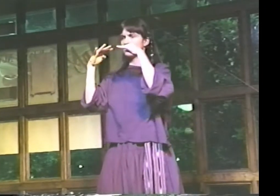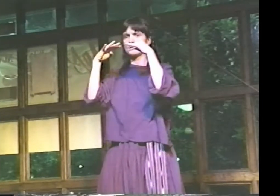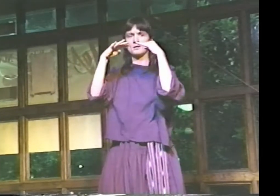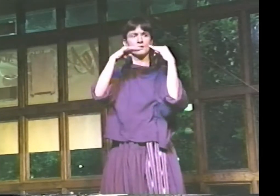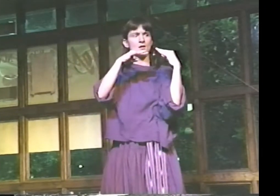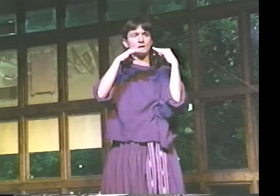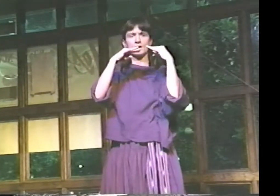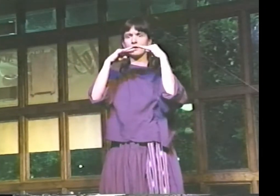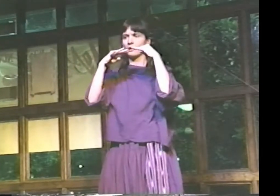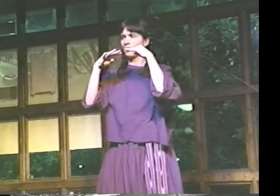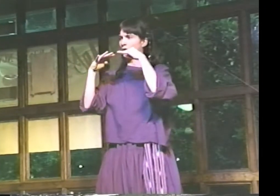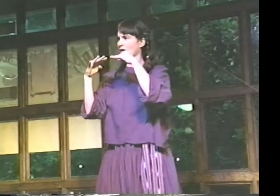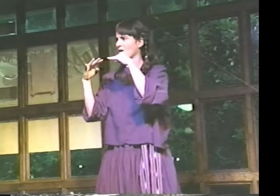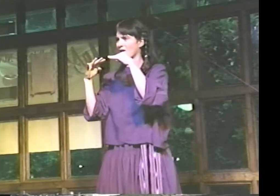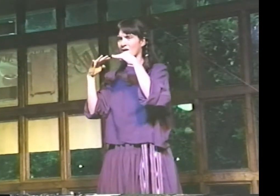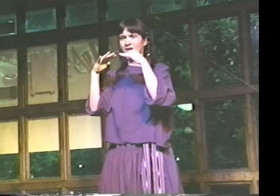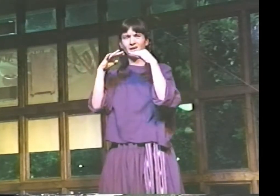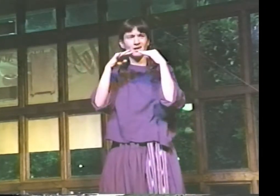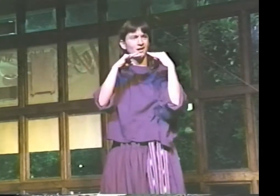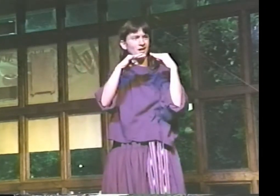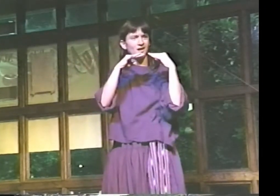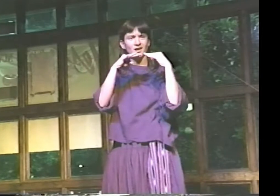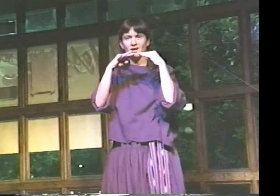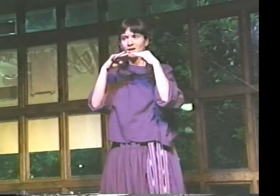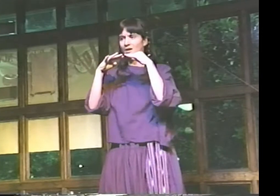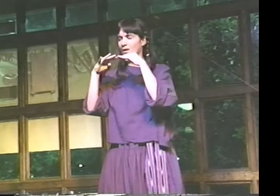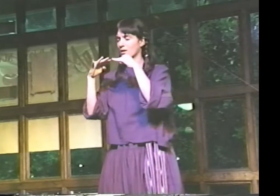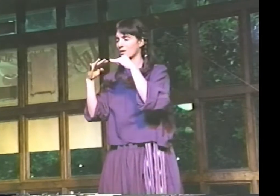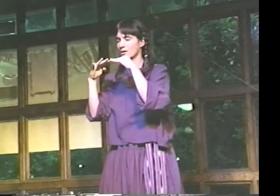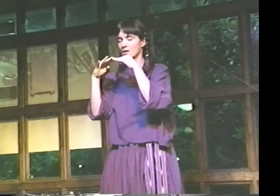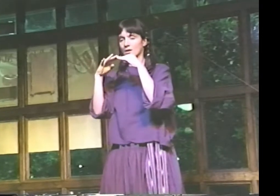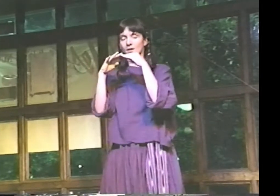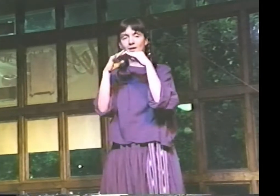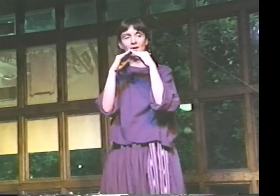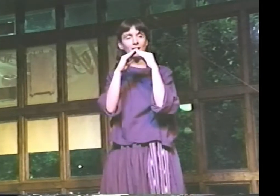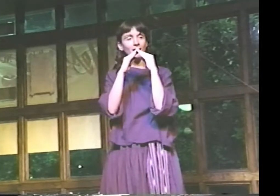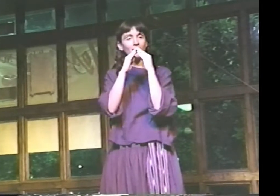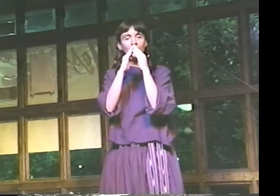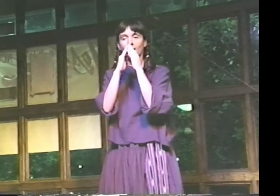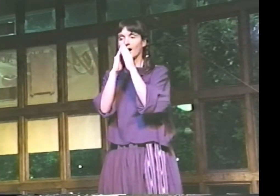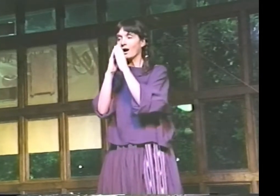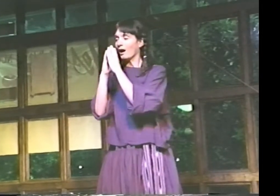BUT WHAT IF WE ALL MEDITATED ON WORLD HARMONY...